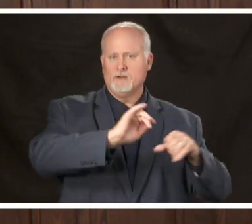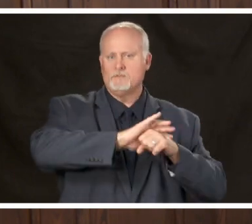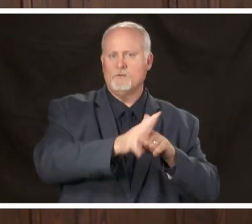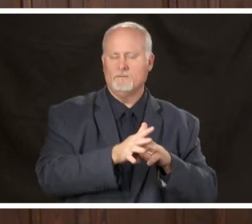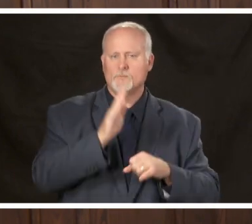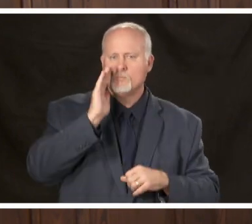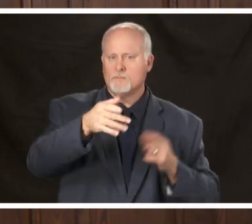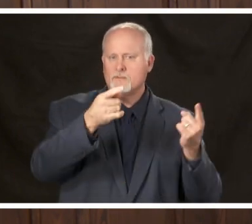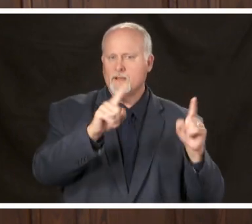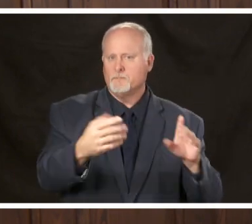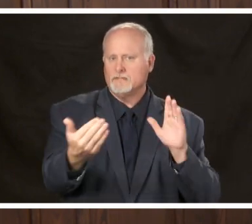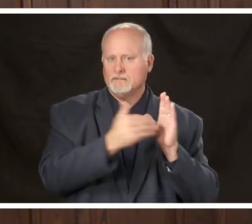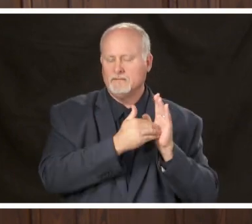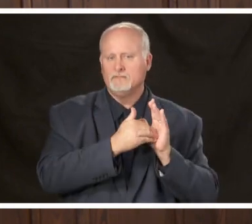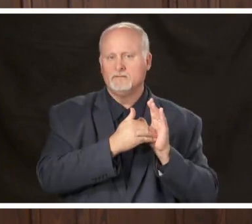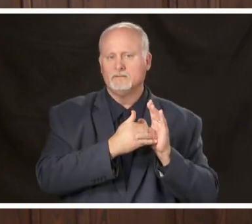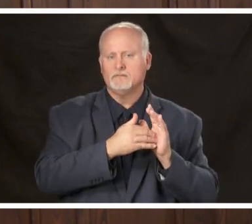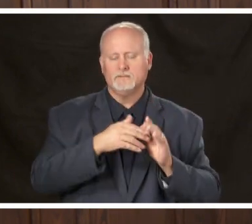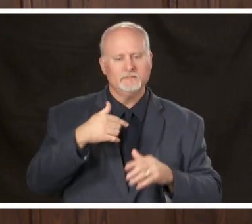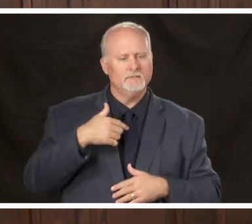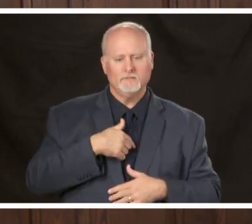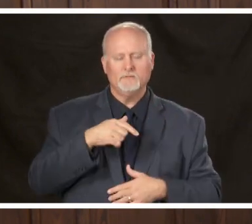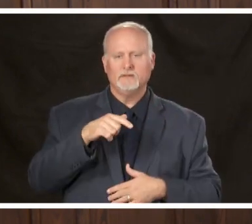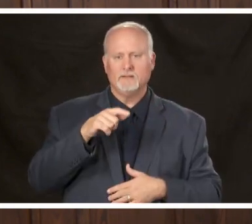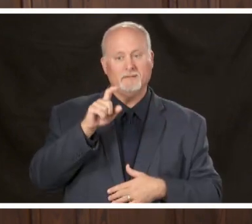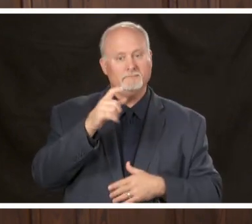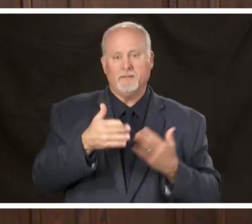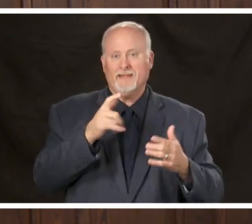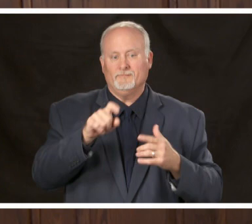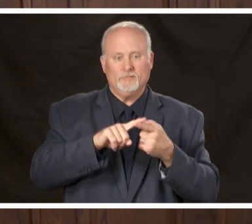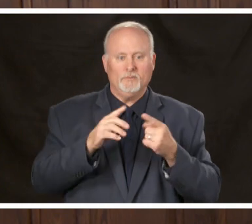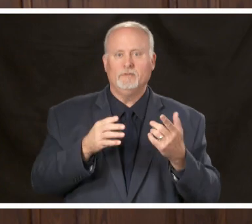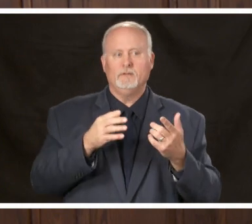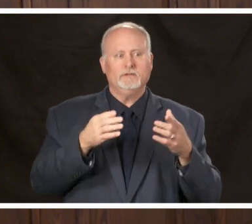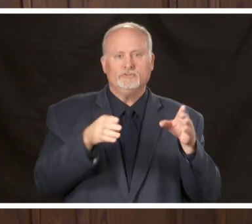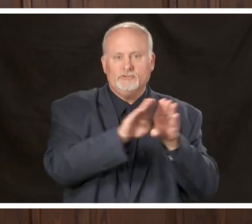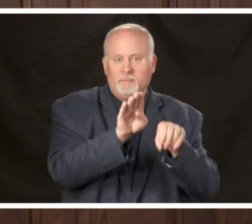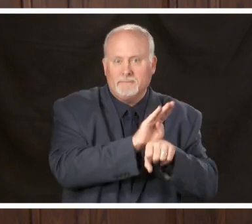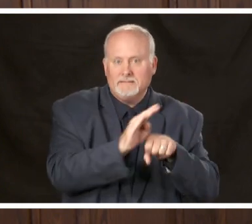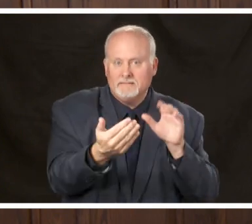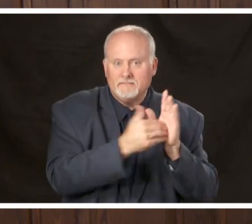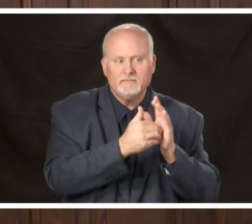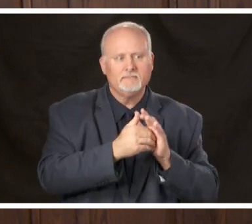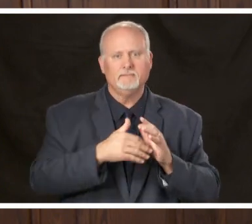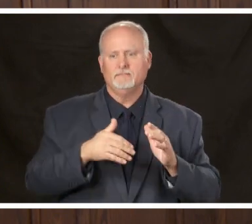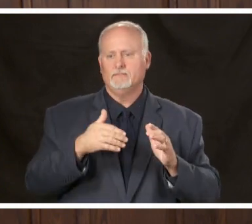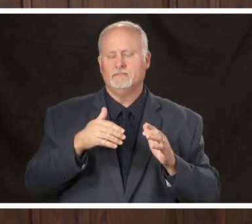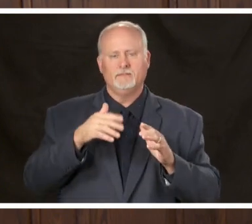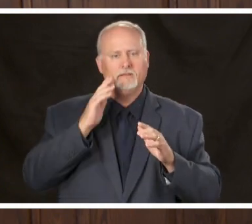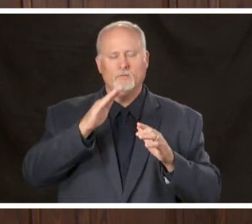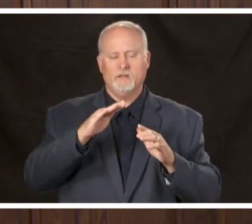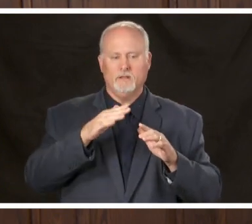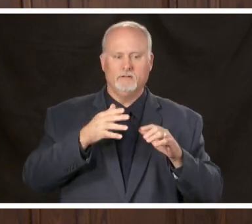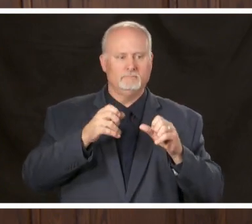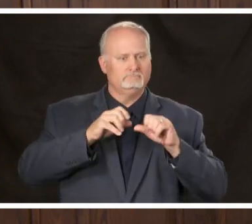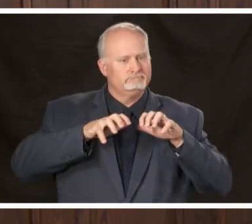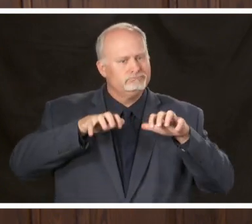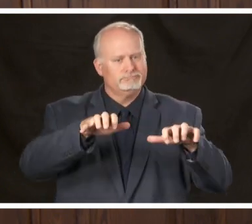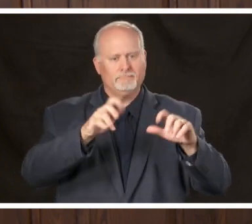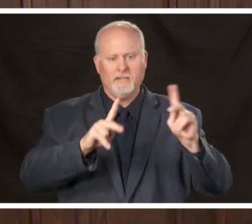going to be facing a situation where we have to look at closing our economy again and look at overwhelming our healthcare system none of us want to see